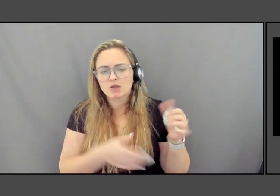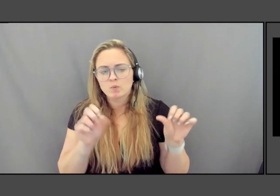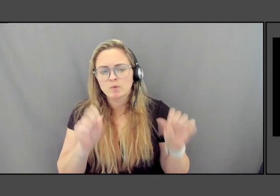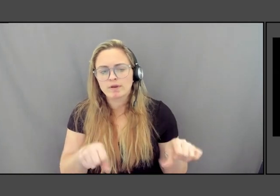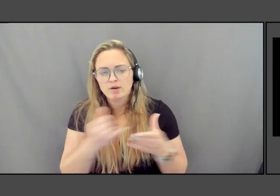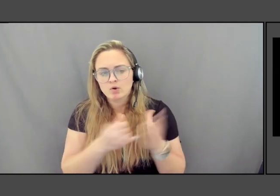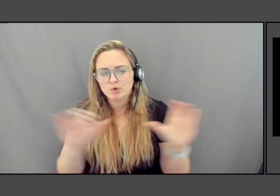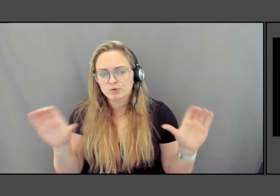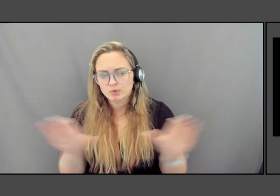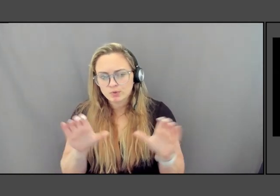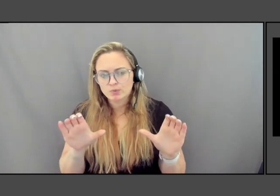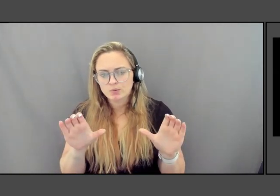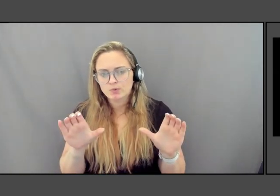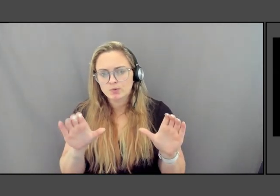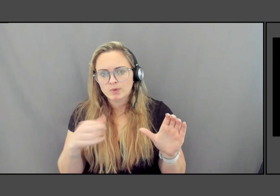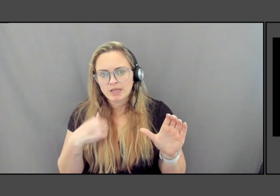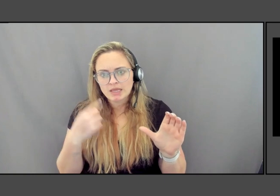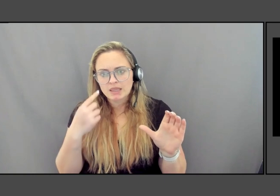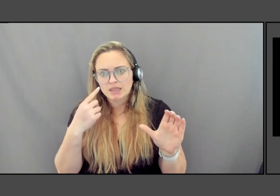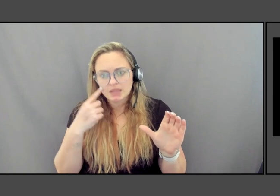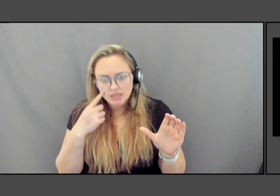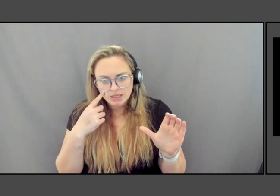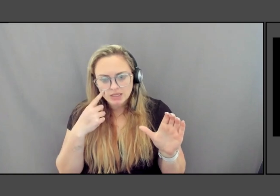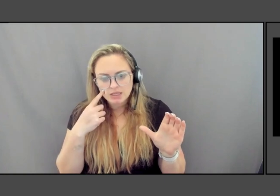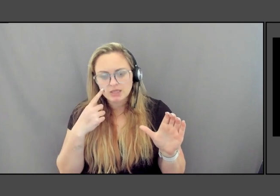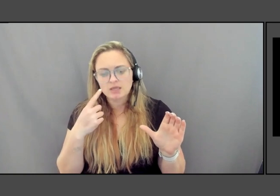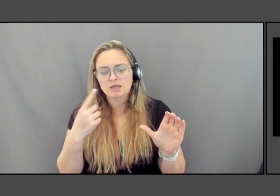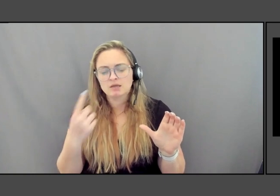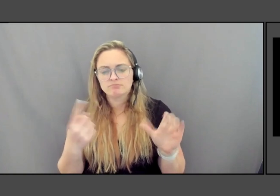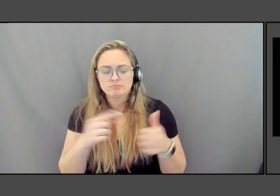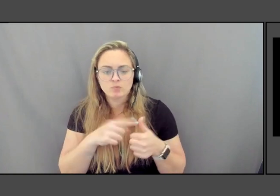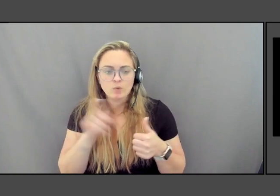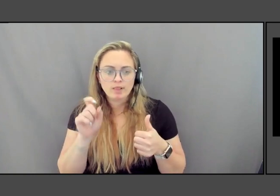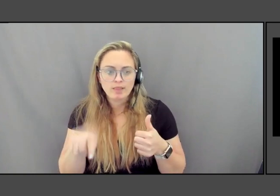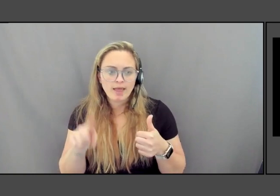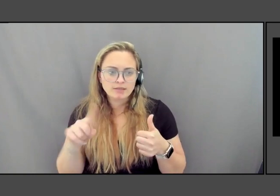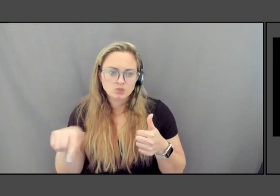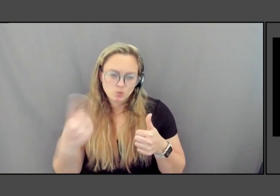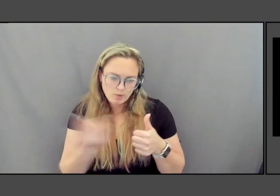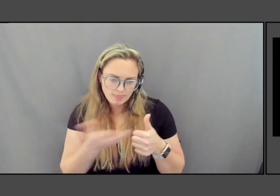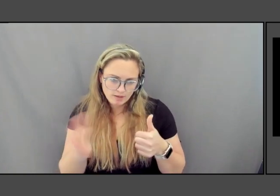And I think one, I'm going to ask you one thing, share a memory with us,